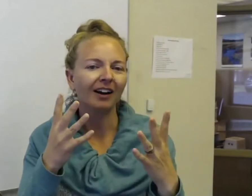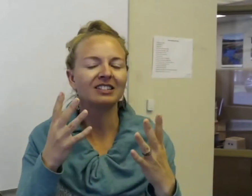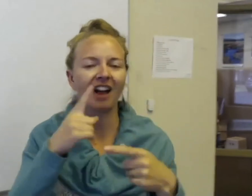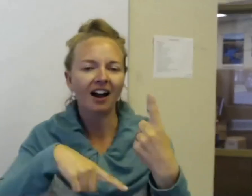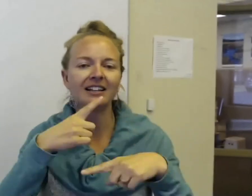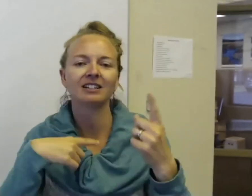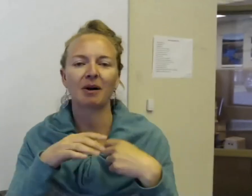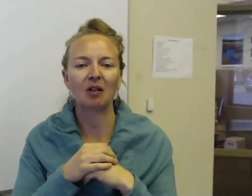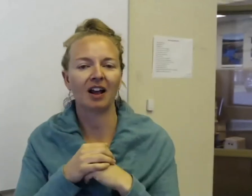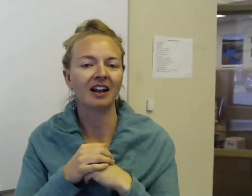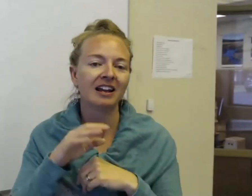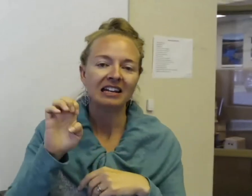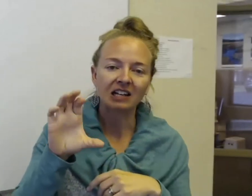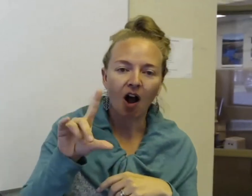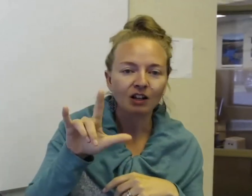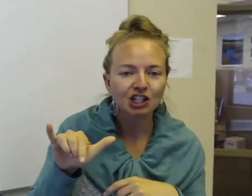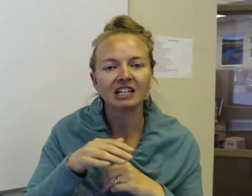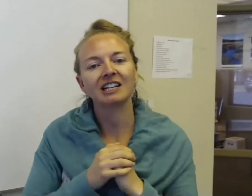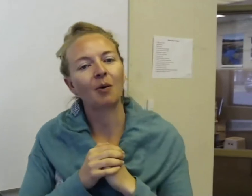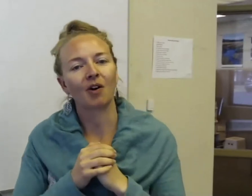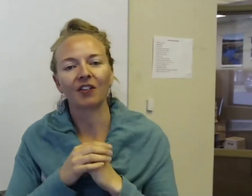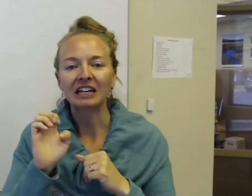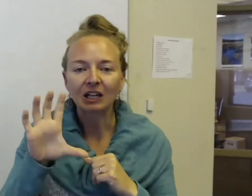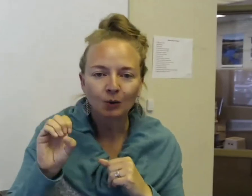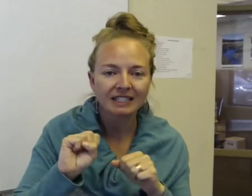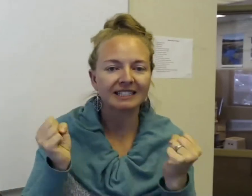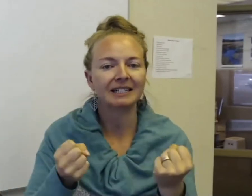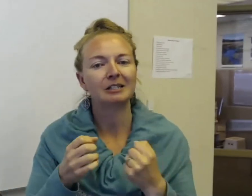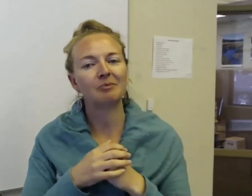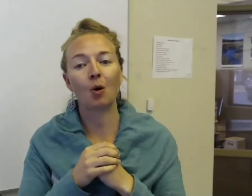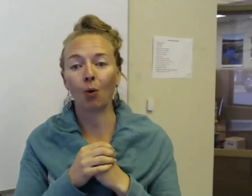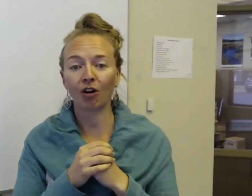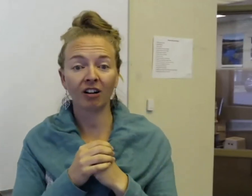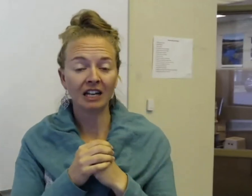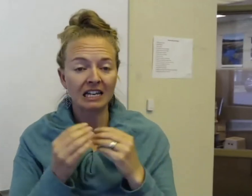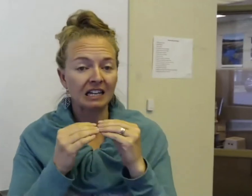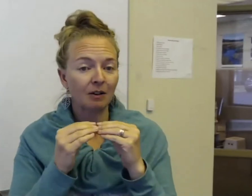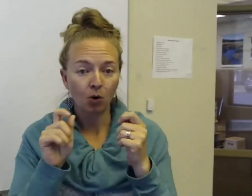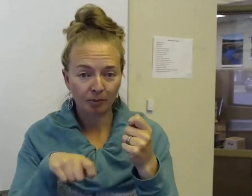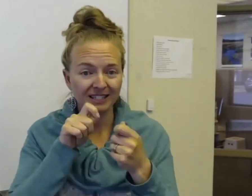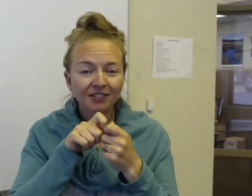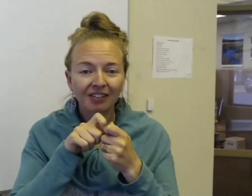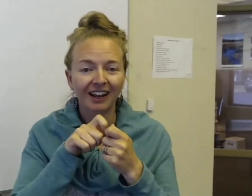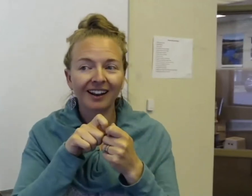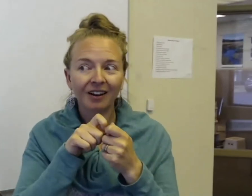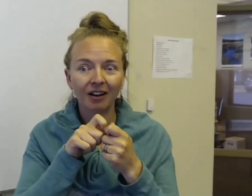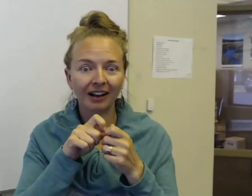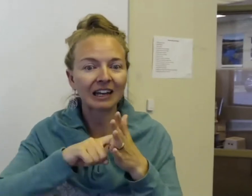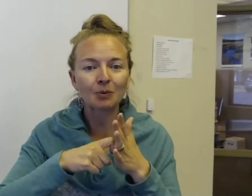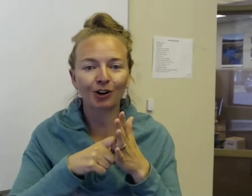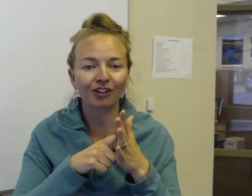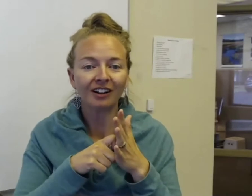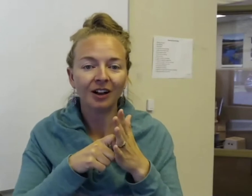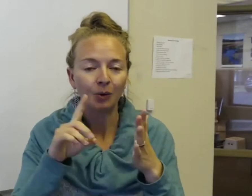of signs about, like ecology, or the ecosystem, or even more specifically, a keyword, what